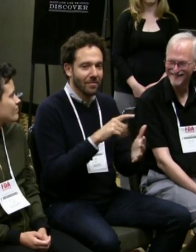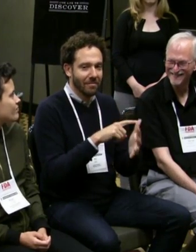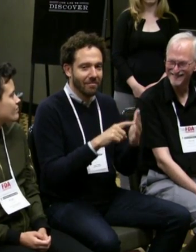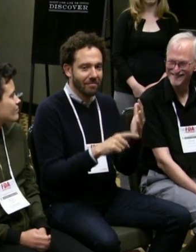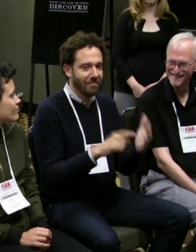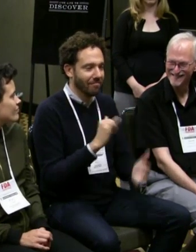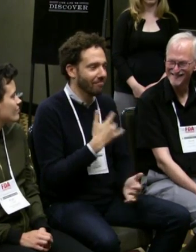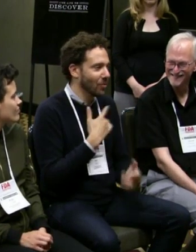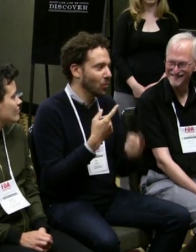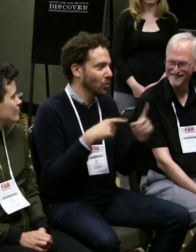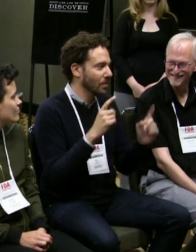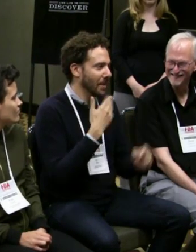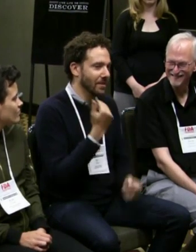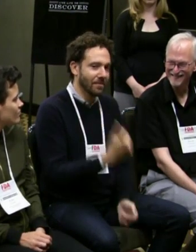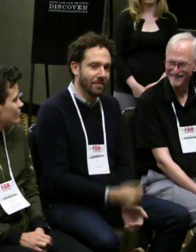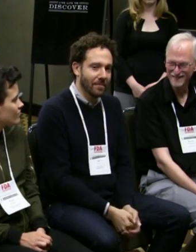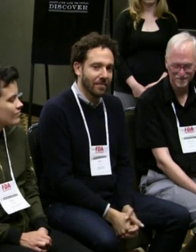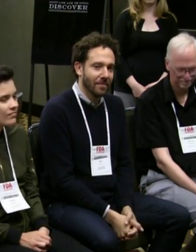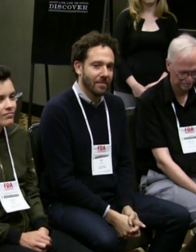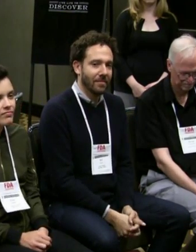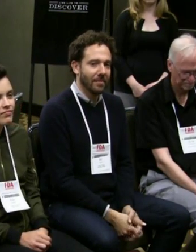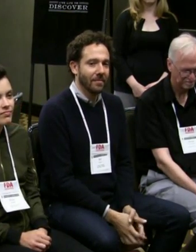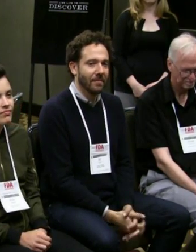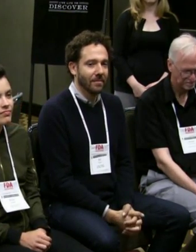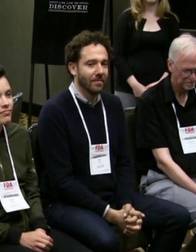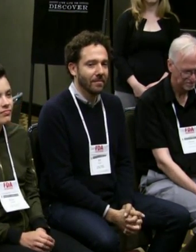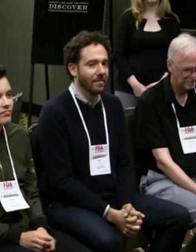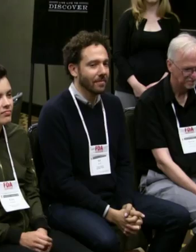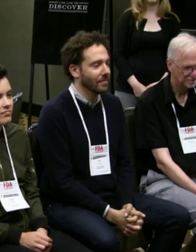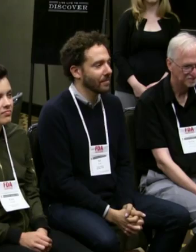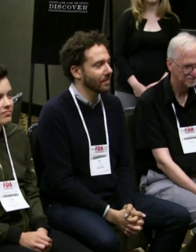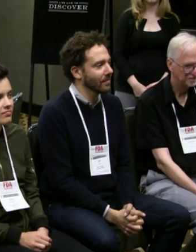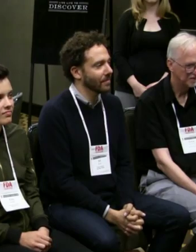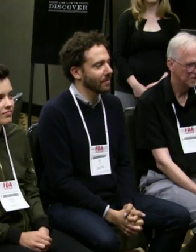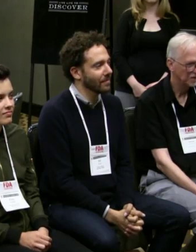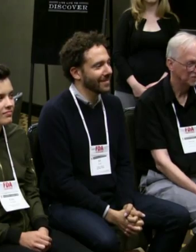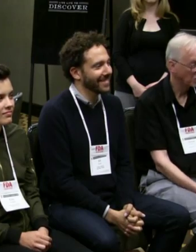You can host workshops, talkbacks, all of those sorts of things. That's what we do best.